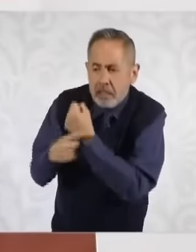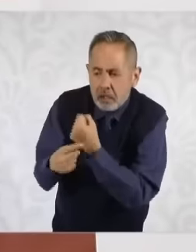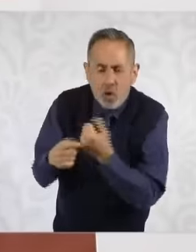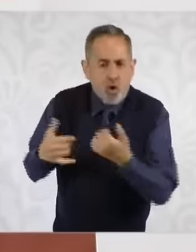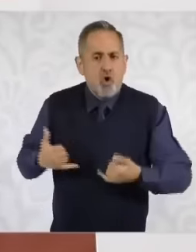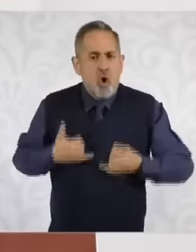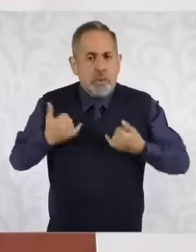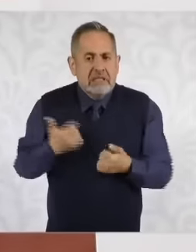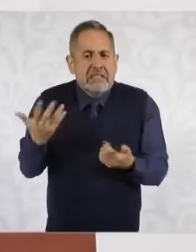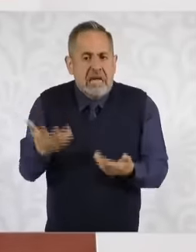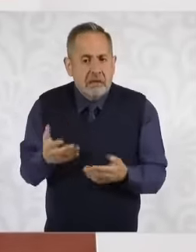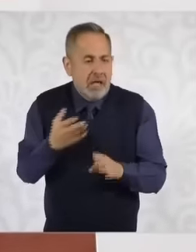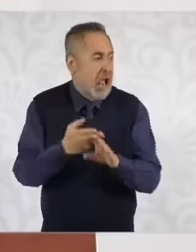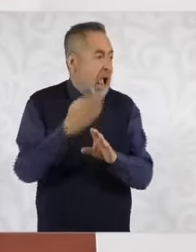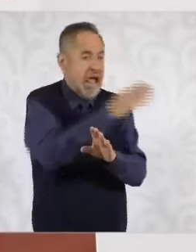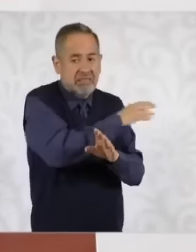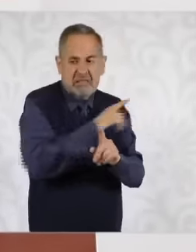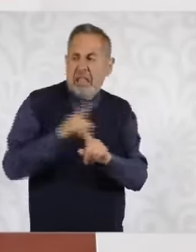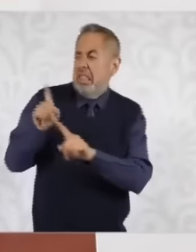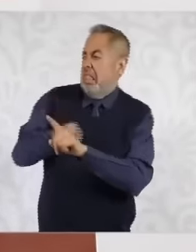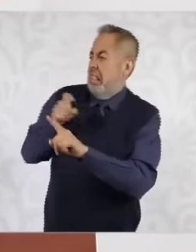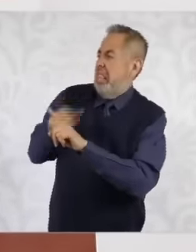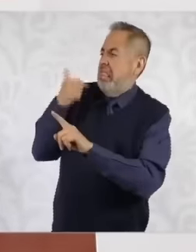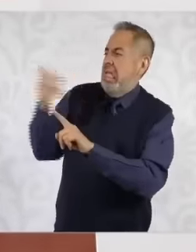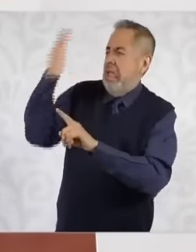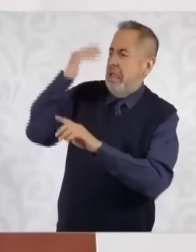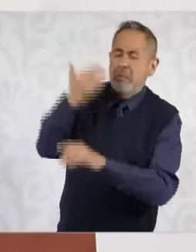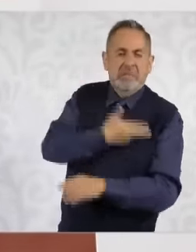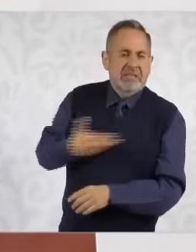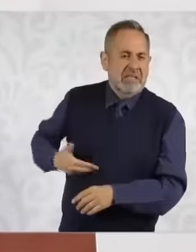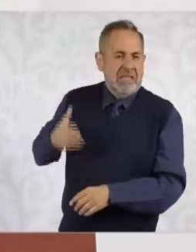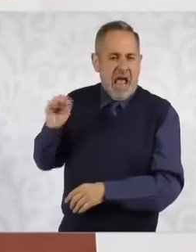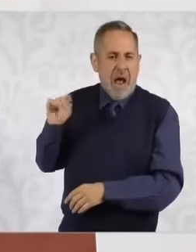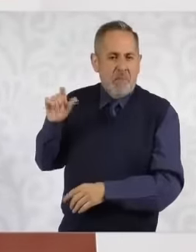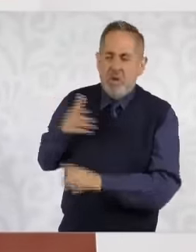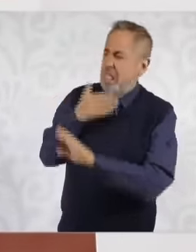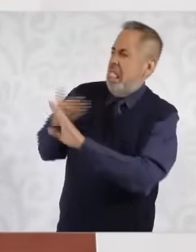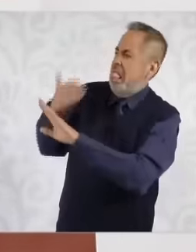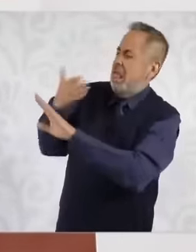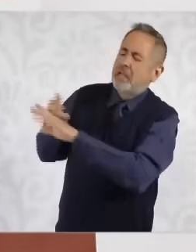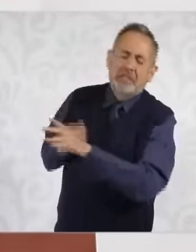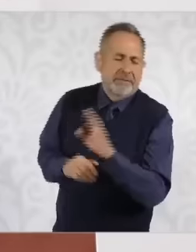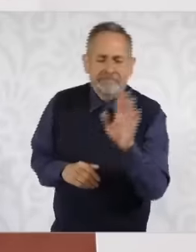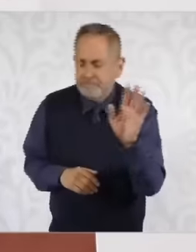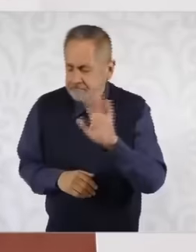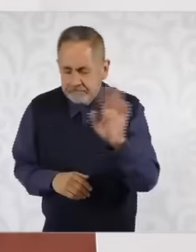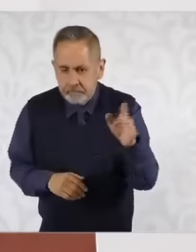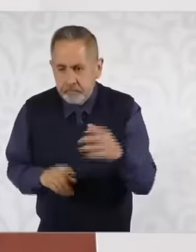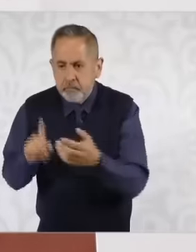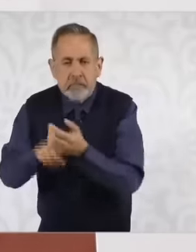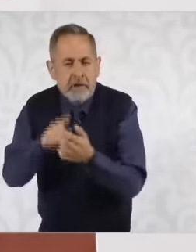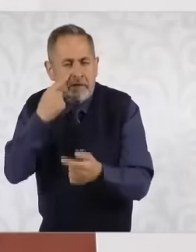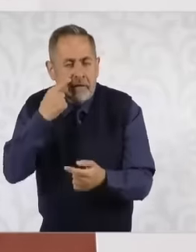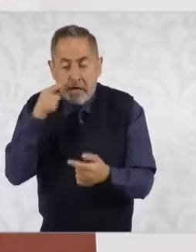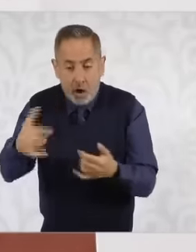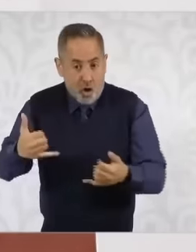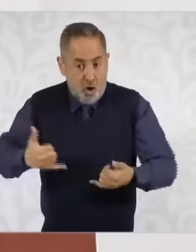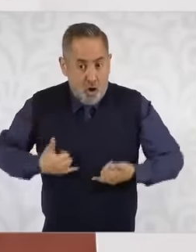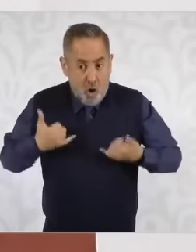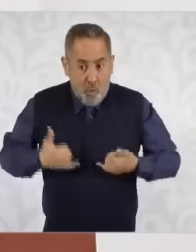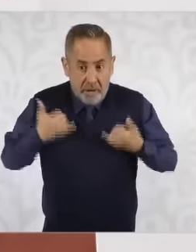criticized President López Obrador a lot but to the extent that a young person does not have to approach